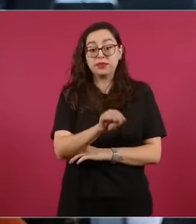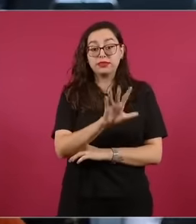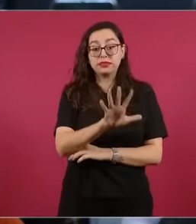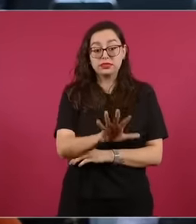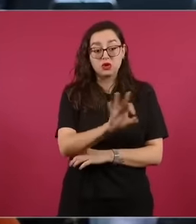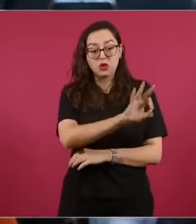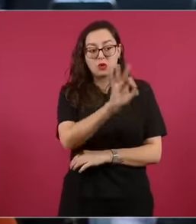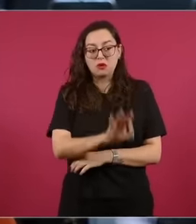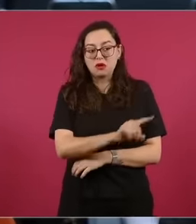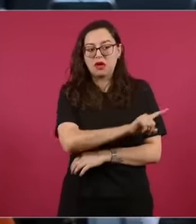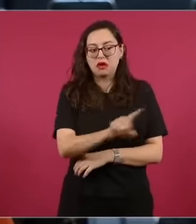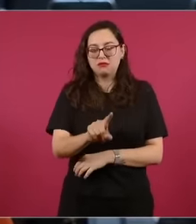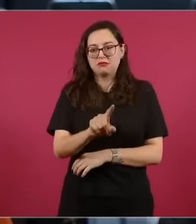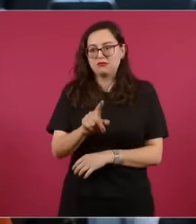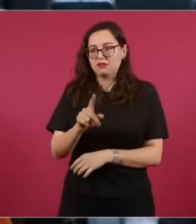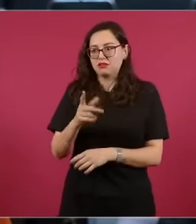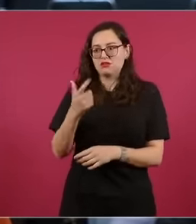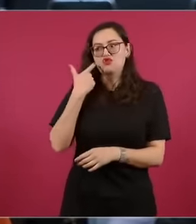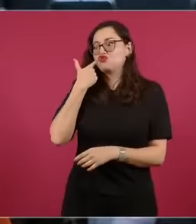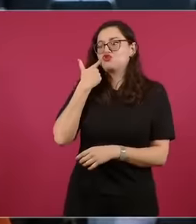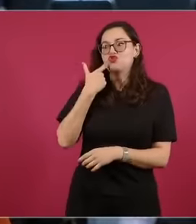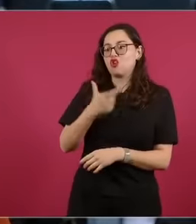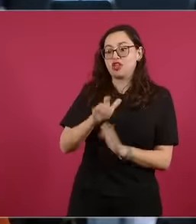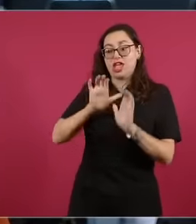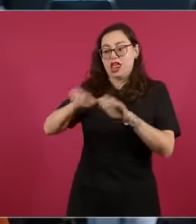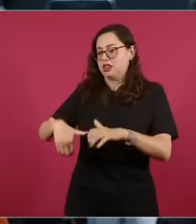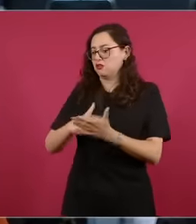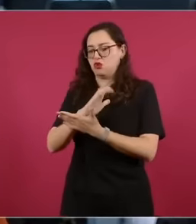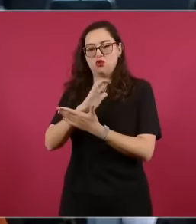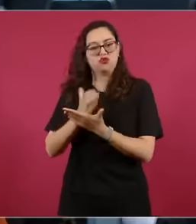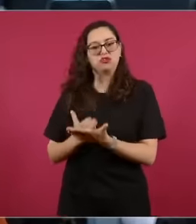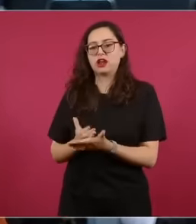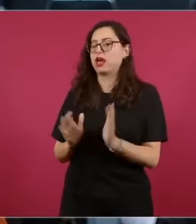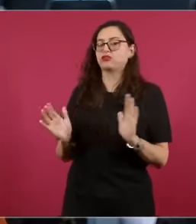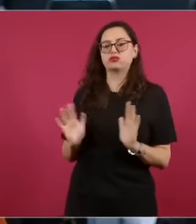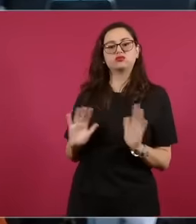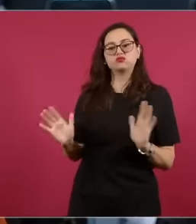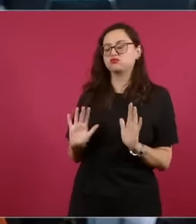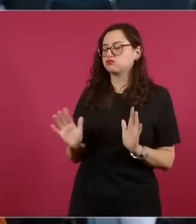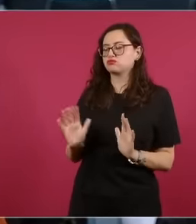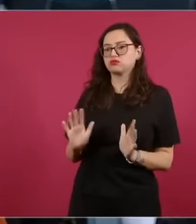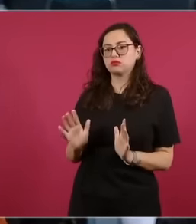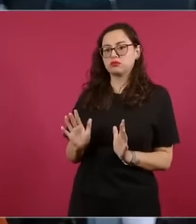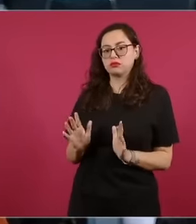or social security, that is what the platforms say and this also happens with taxi drivers